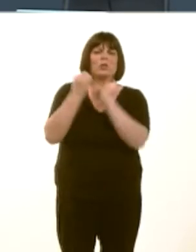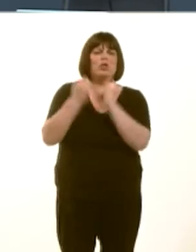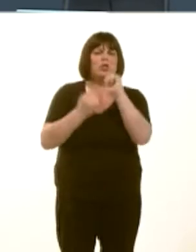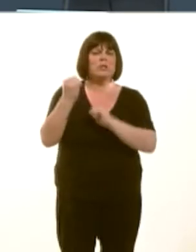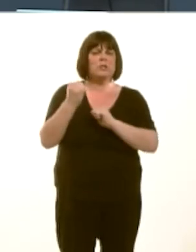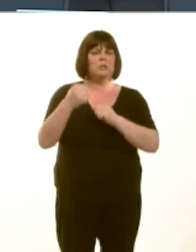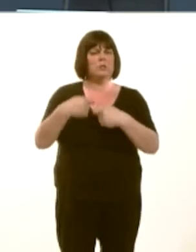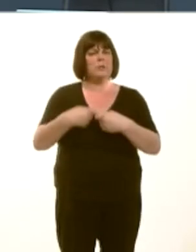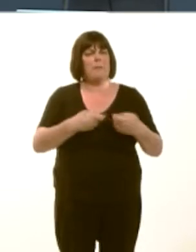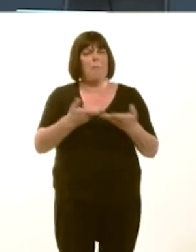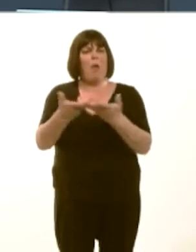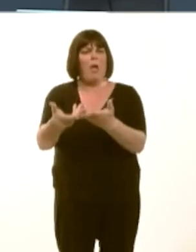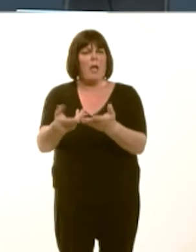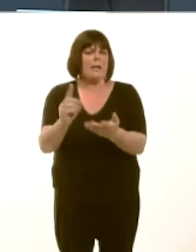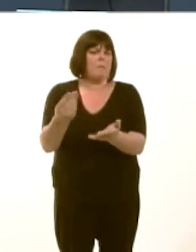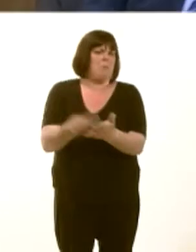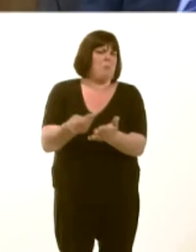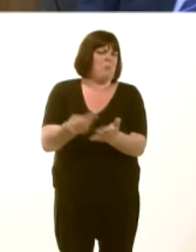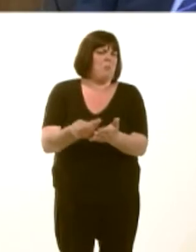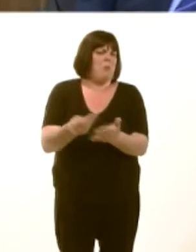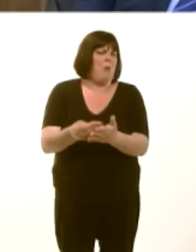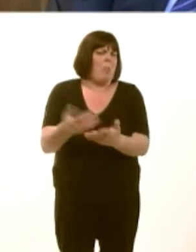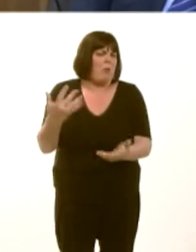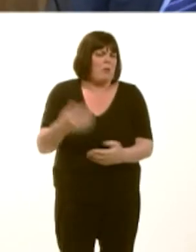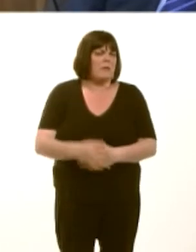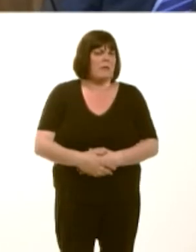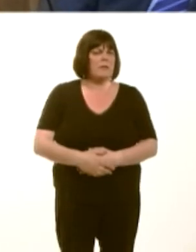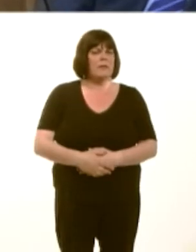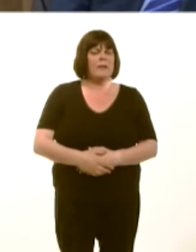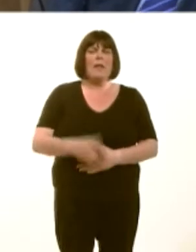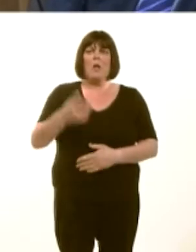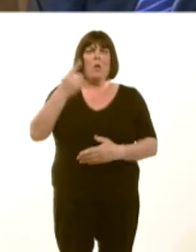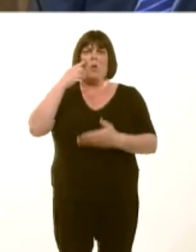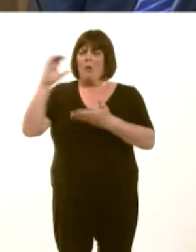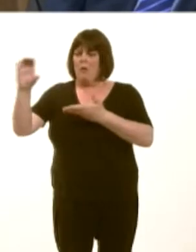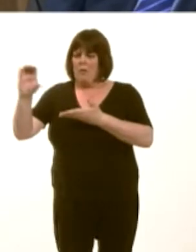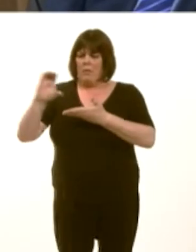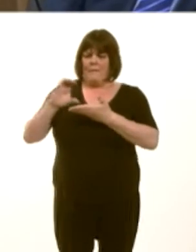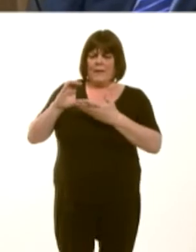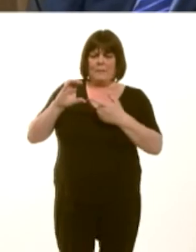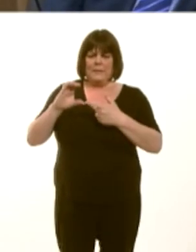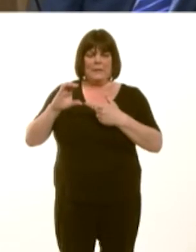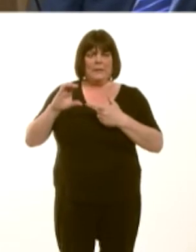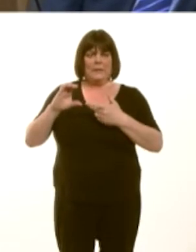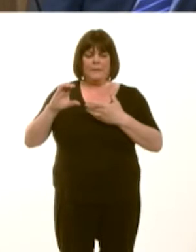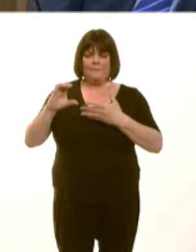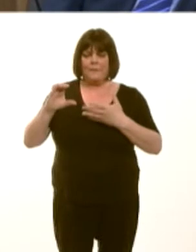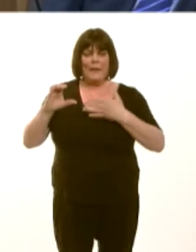theyíre going to be paid. That is a major brake on investment. Until they know what the strike price is going to be, they wonít make the investment for